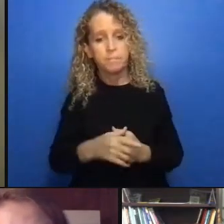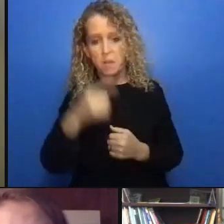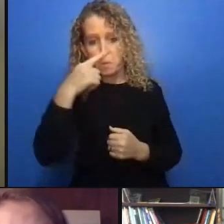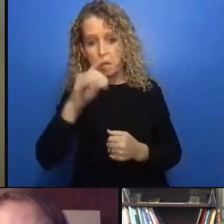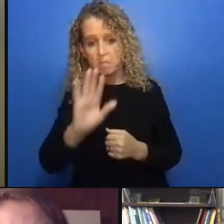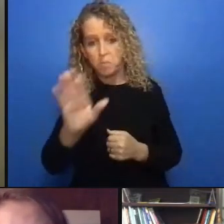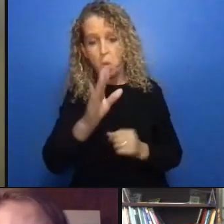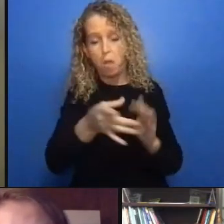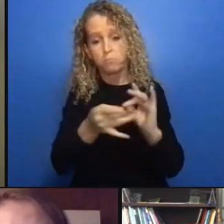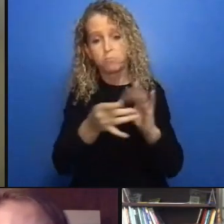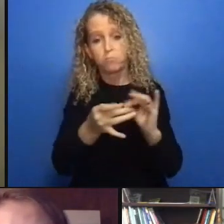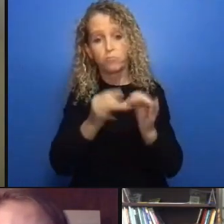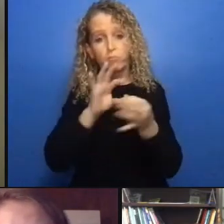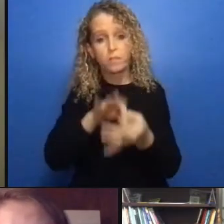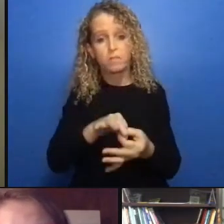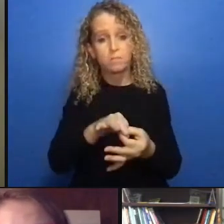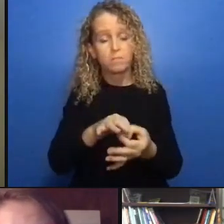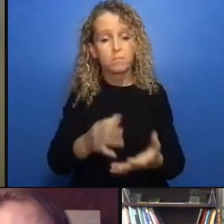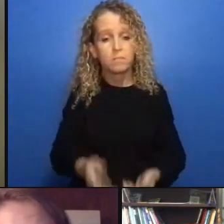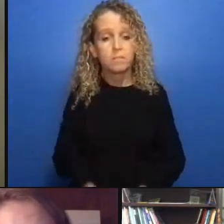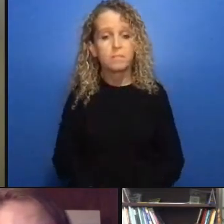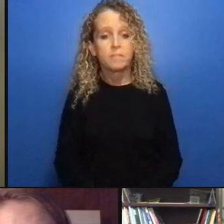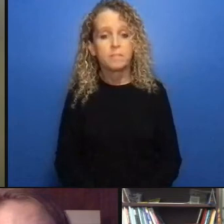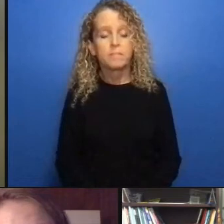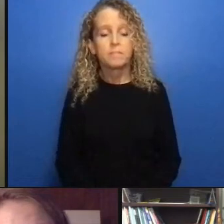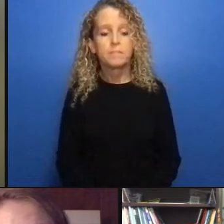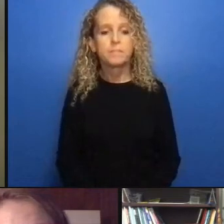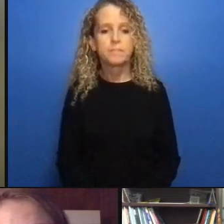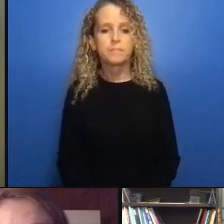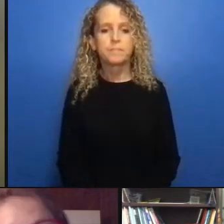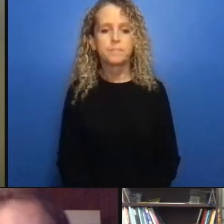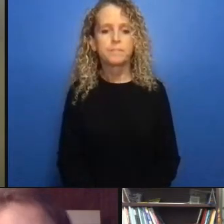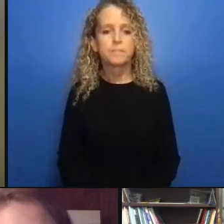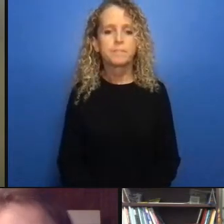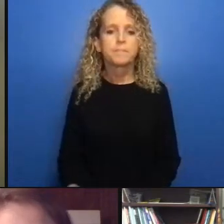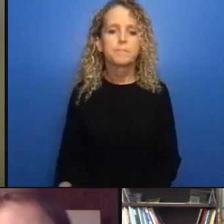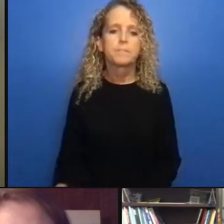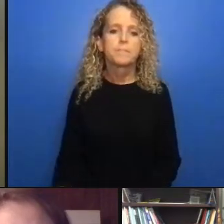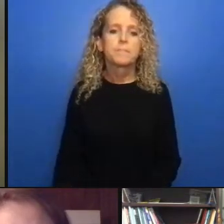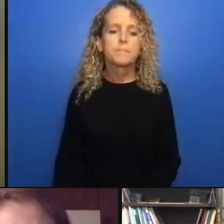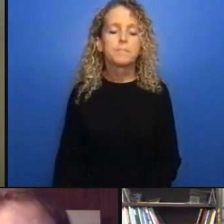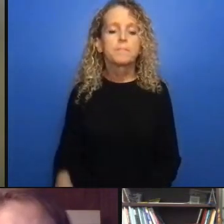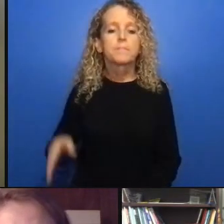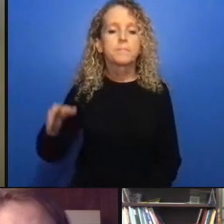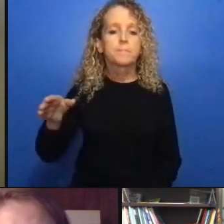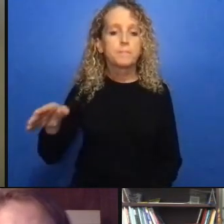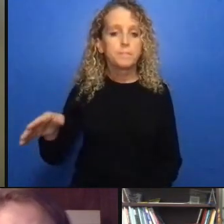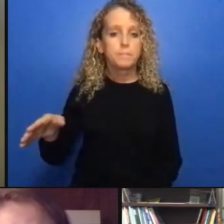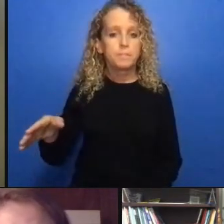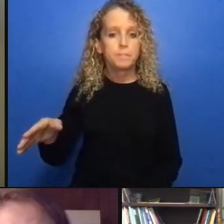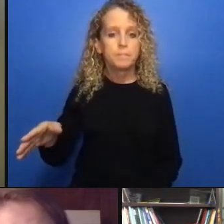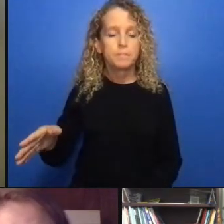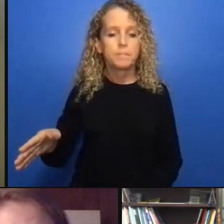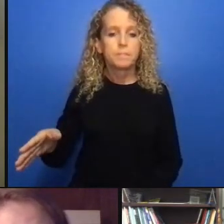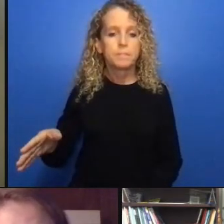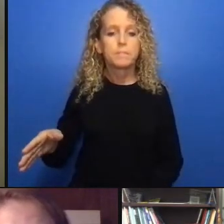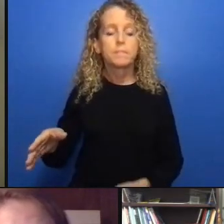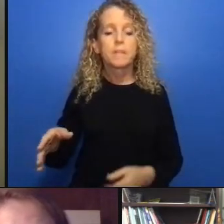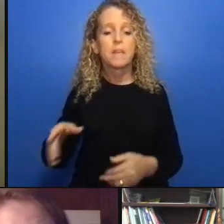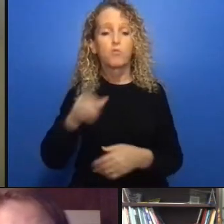start to move over to the questions from the audience now and i'm so grateful that we have such fantastic questions from the audience and so i'm going to start with this one